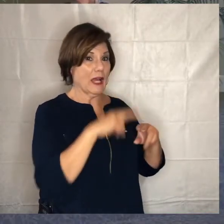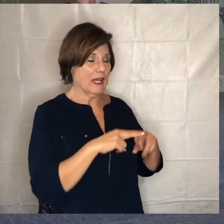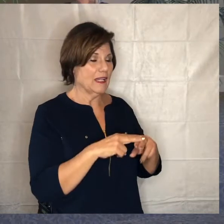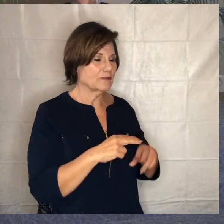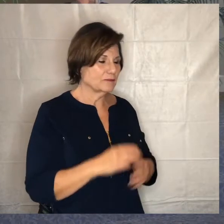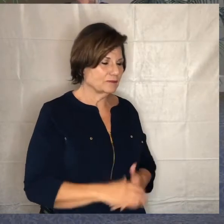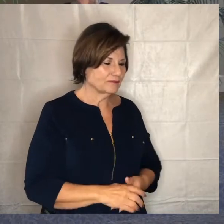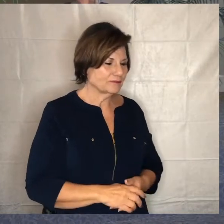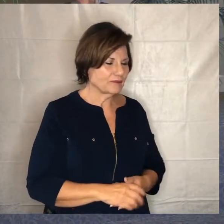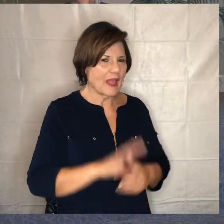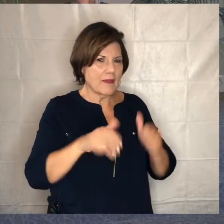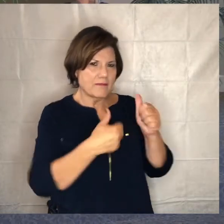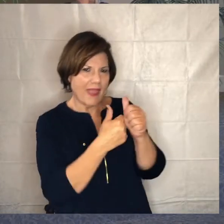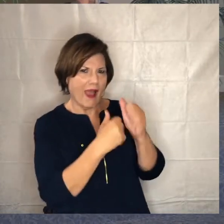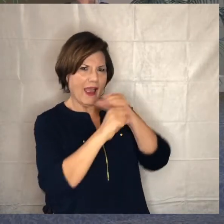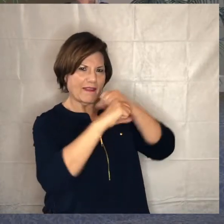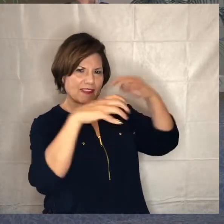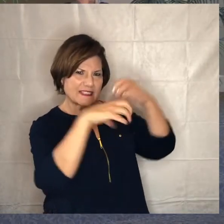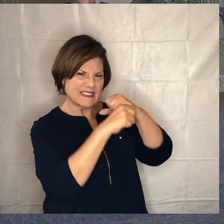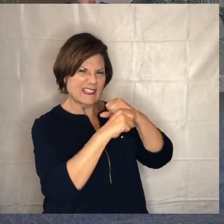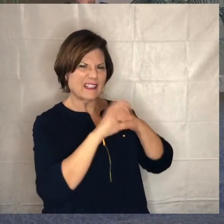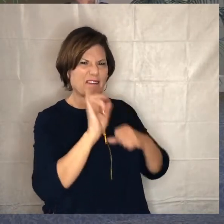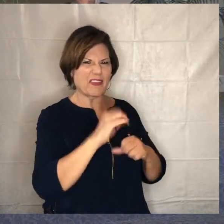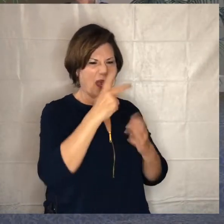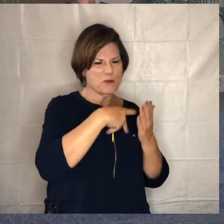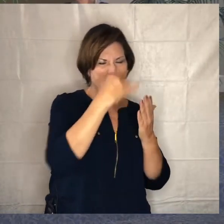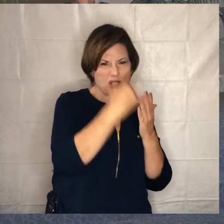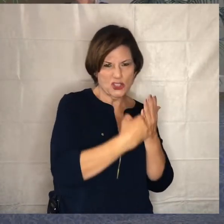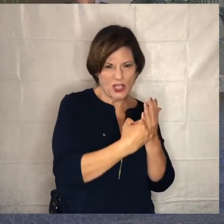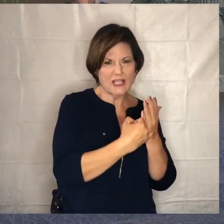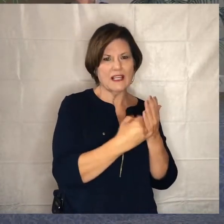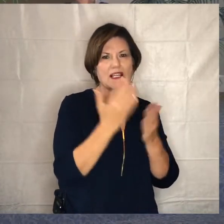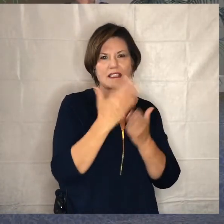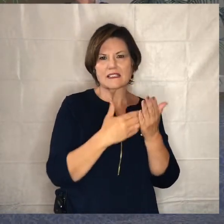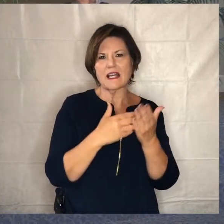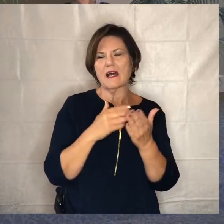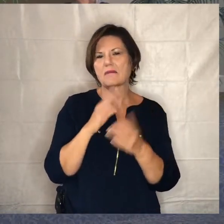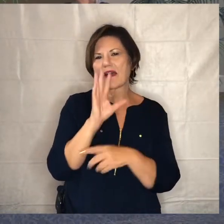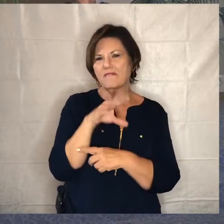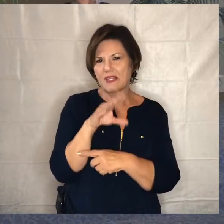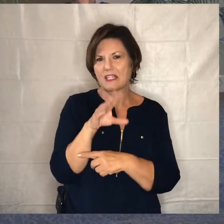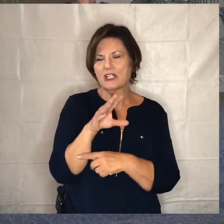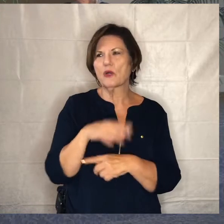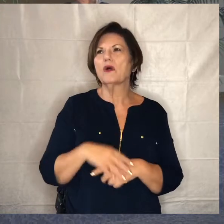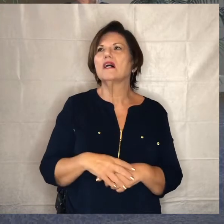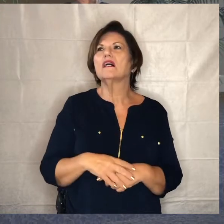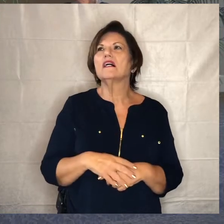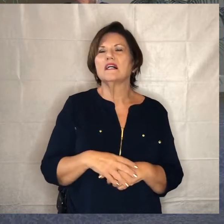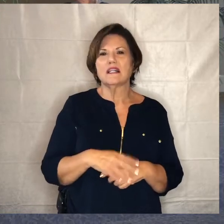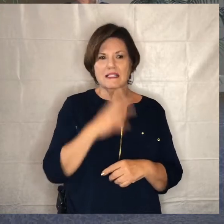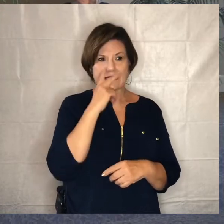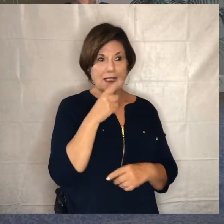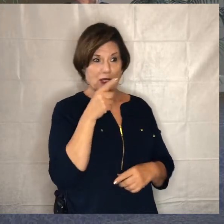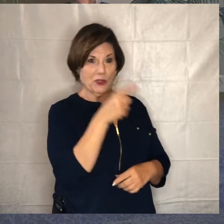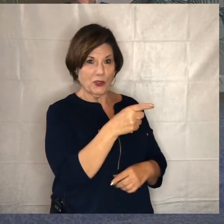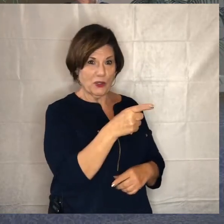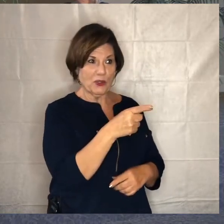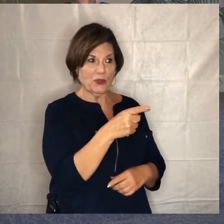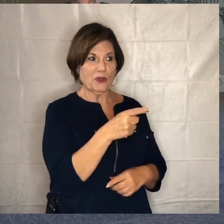on the behind the scenes of the project and especially with some of the videos we shot getting to see you bring some of the